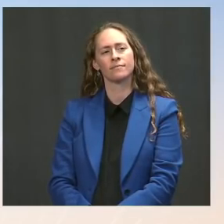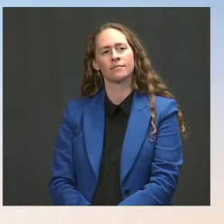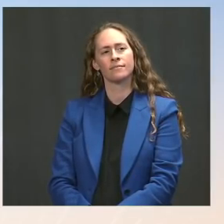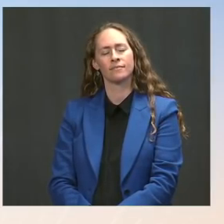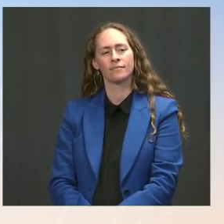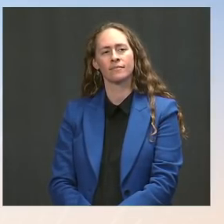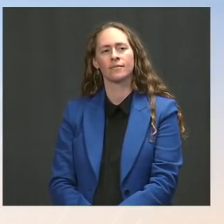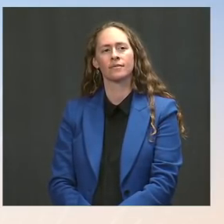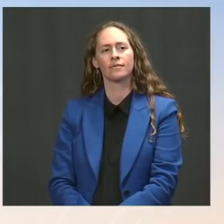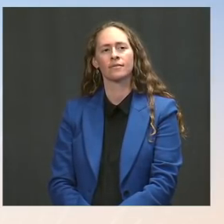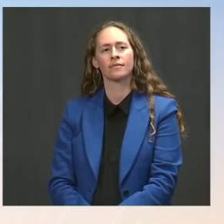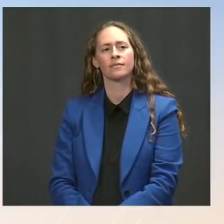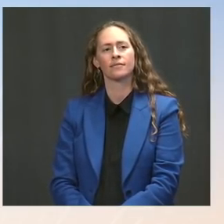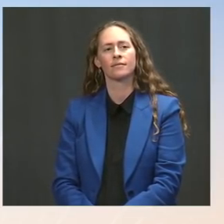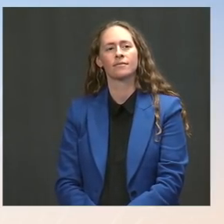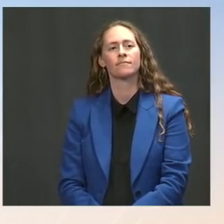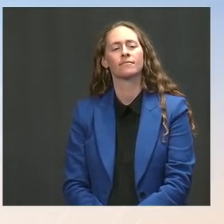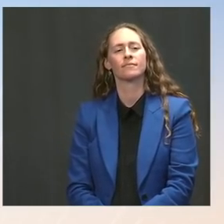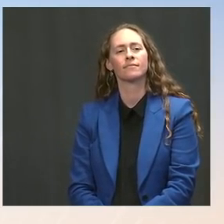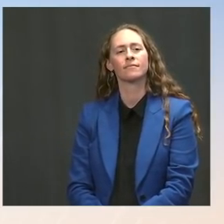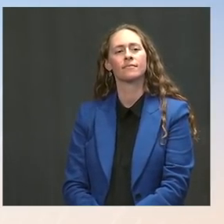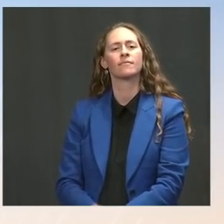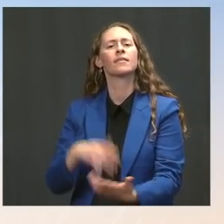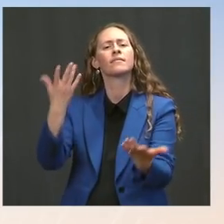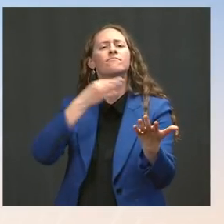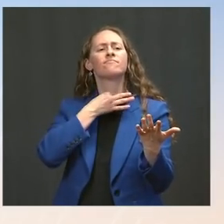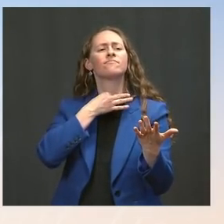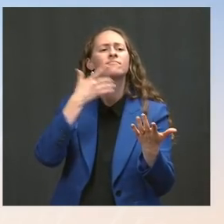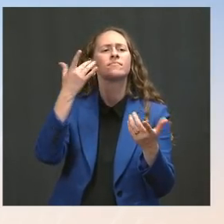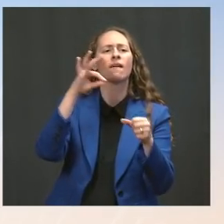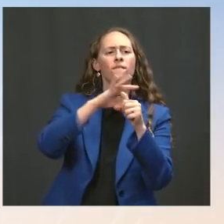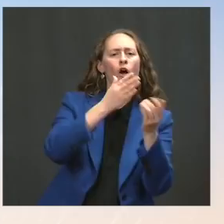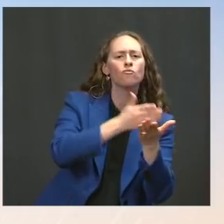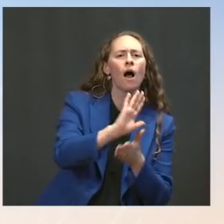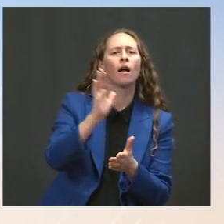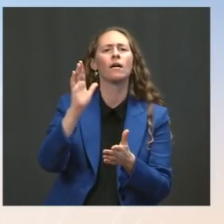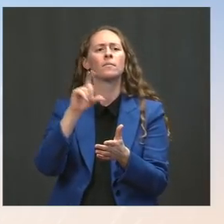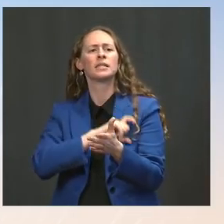like, voting rights, police reform -- Ms. Psaki: Yep. The Press: -- there are civil rights groups,